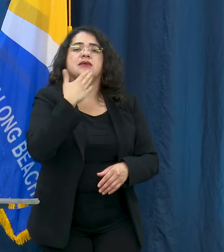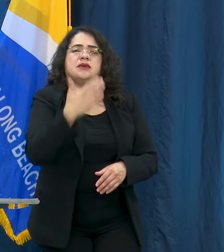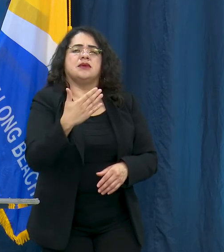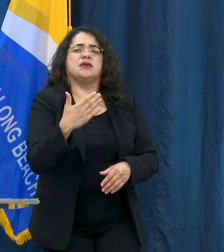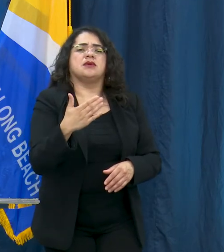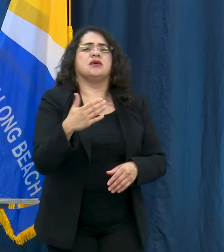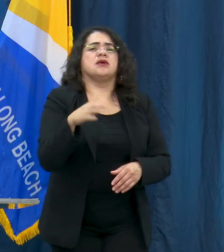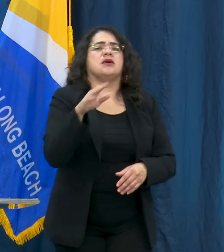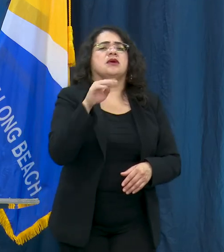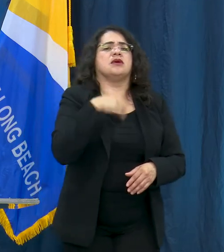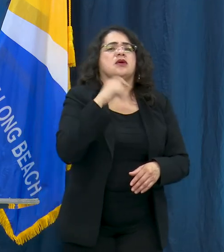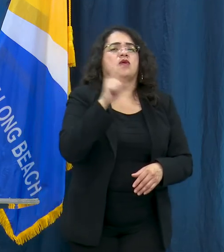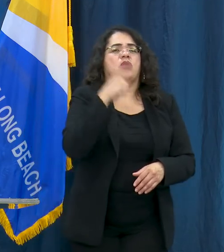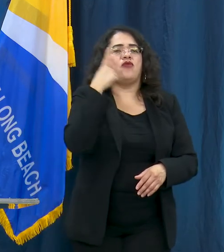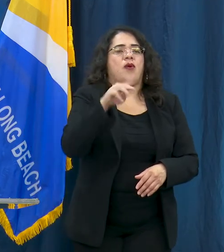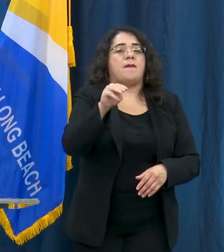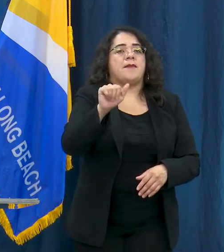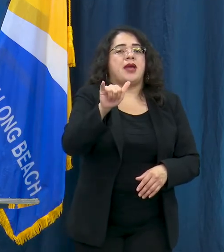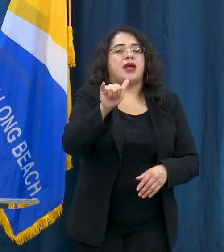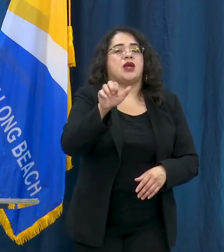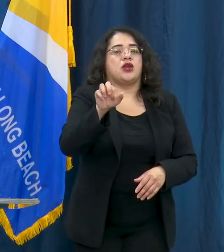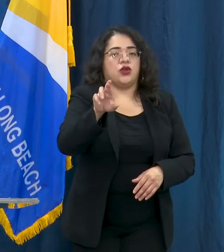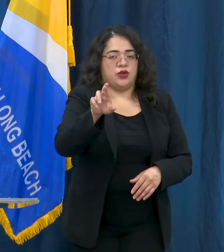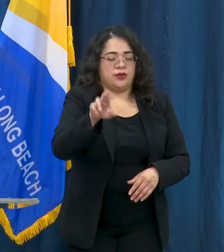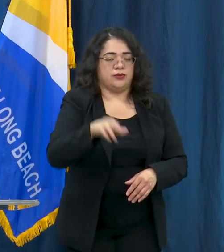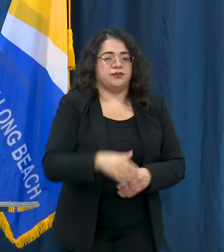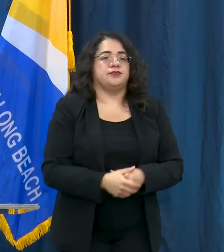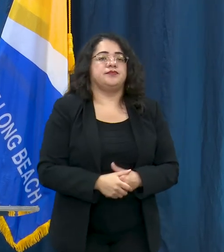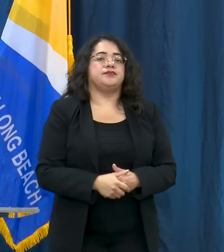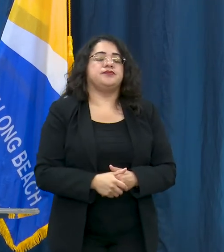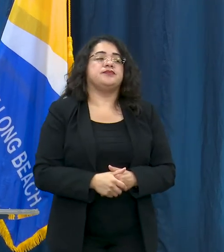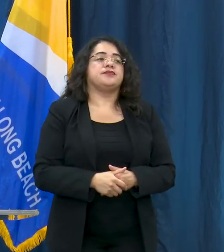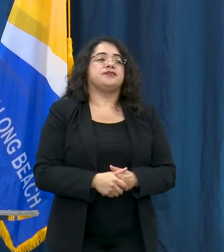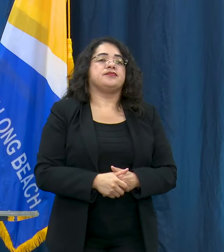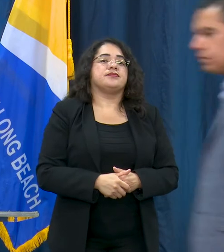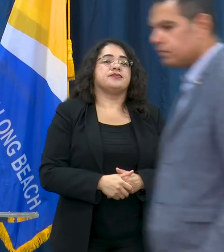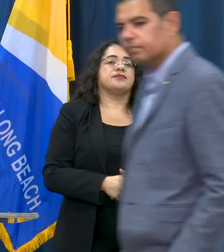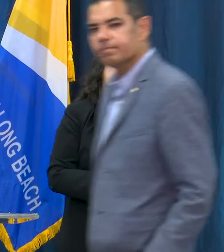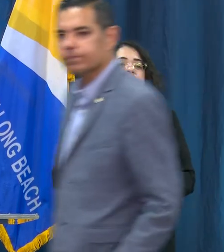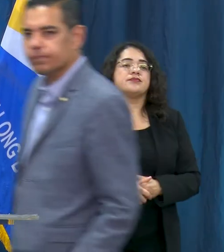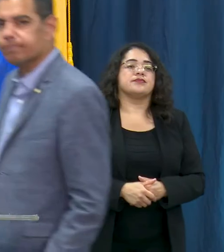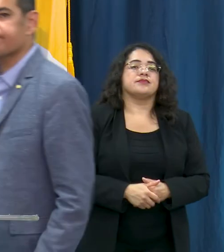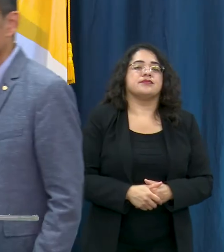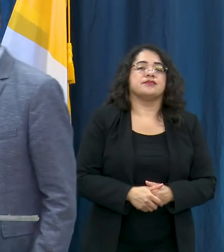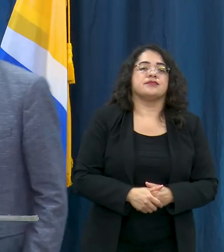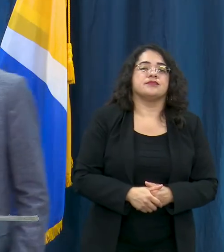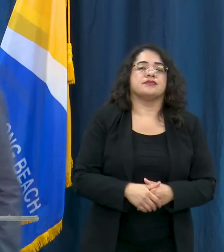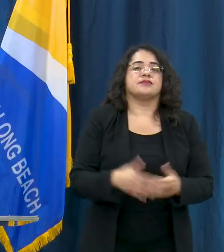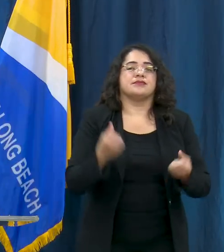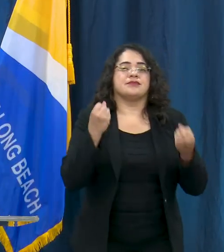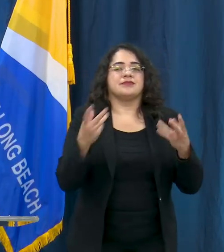is for the Mayor - I've seen on social media a lot of people are complaining that they're noticing more and more people